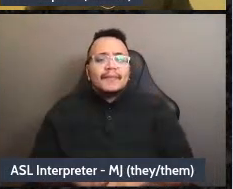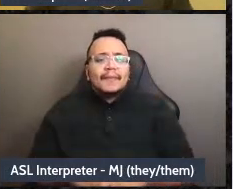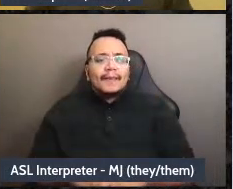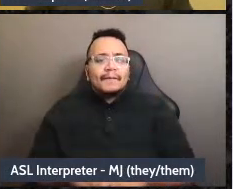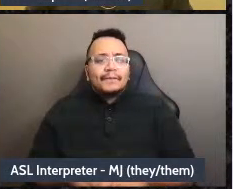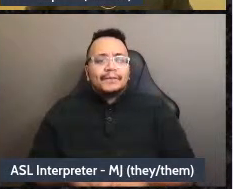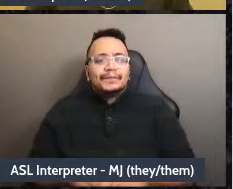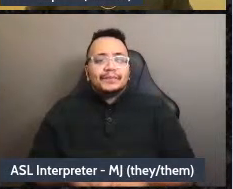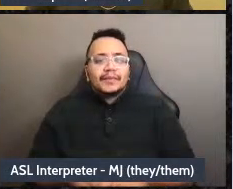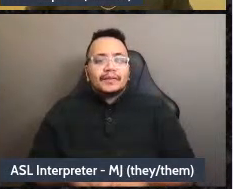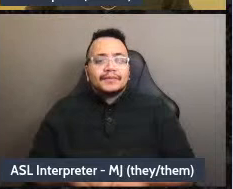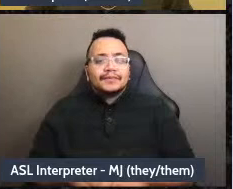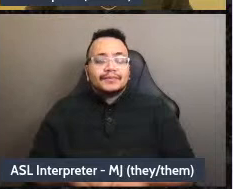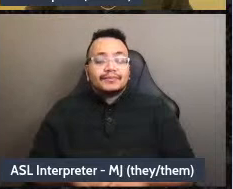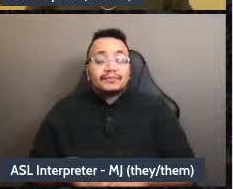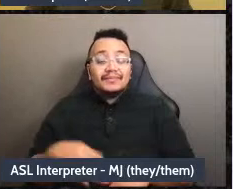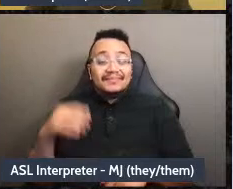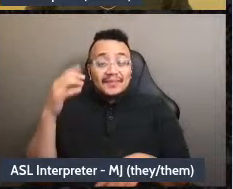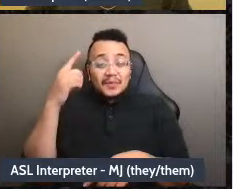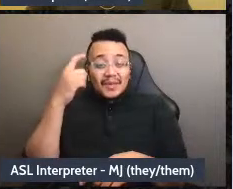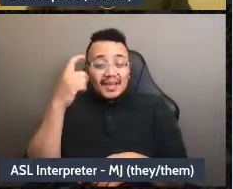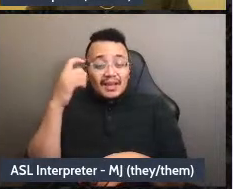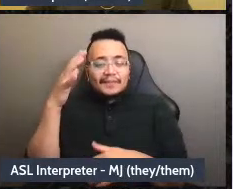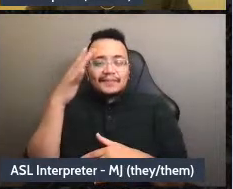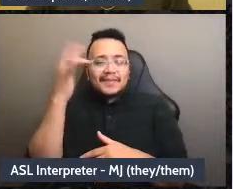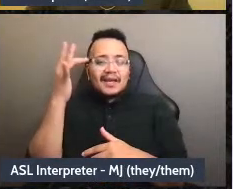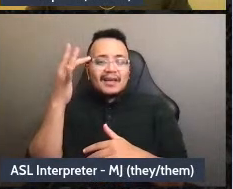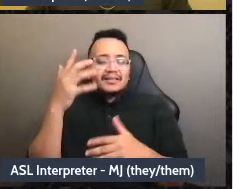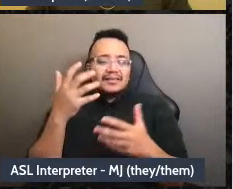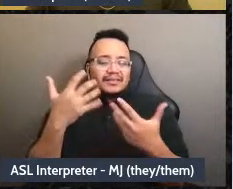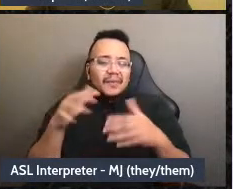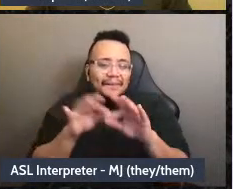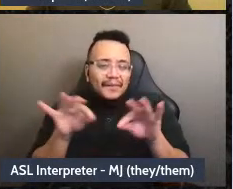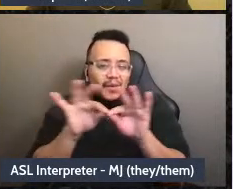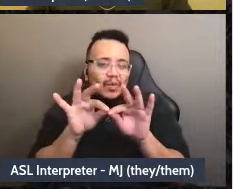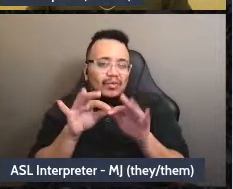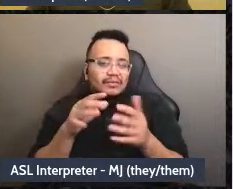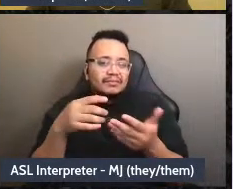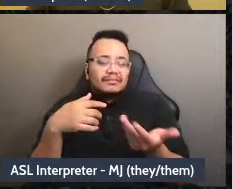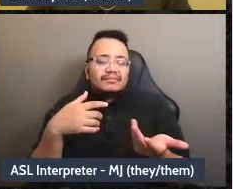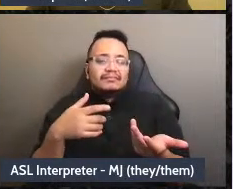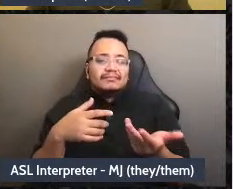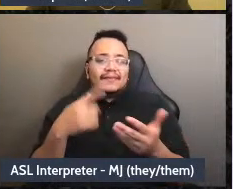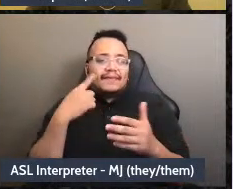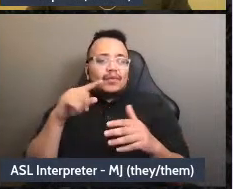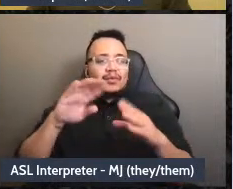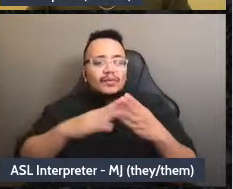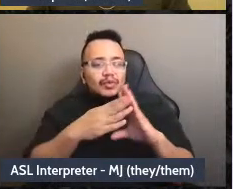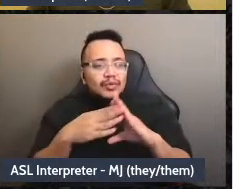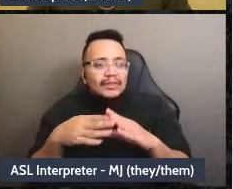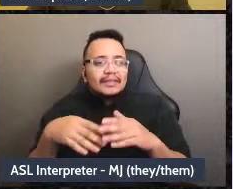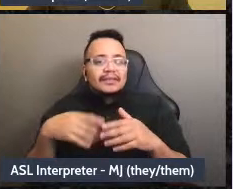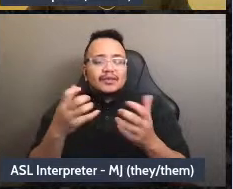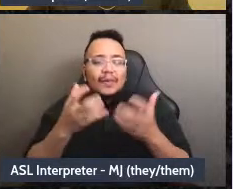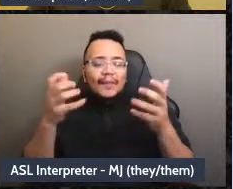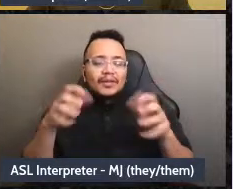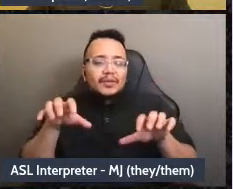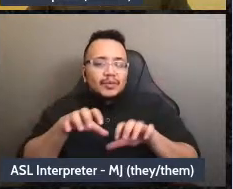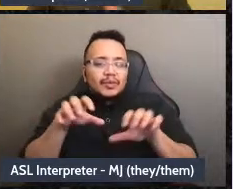because we there's just so much unmet need and, uh, so much to do to build powerful resistance.